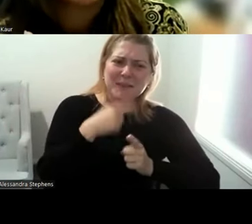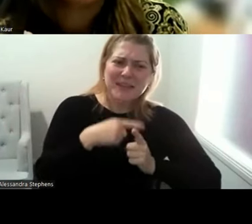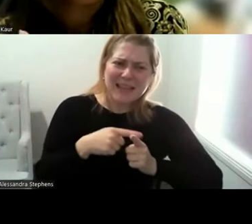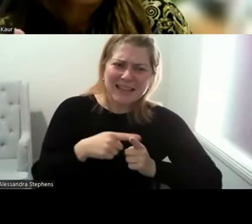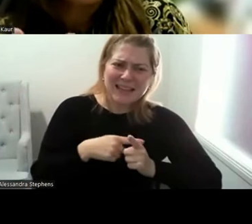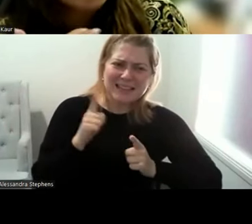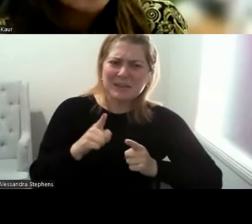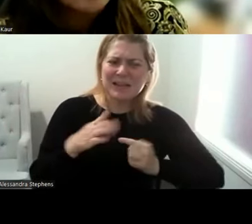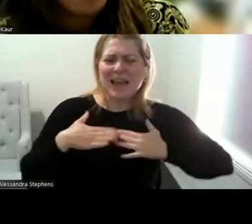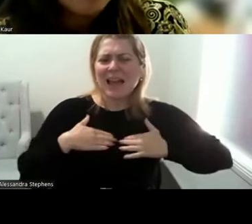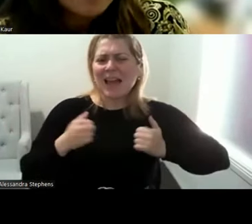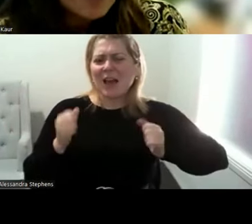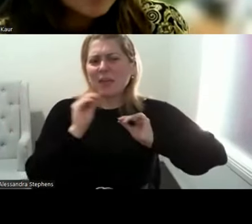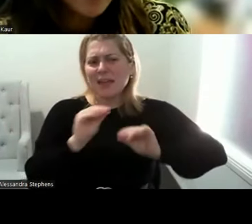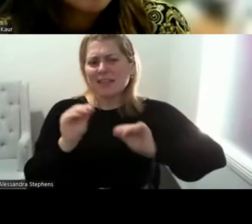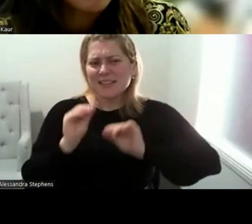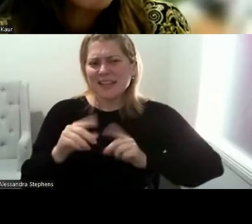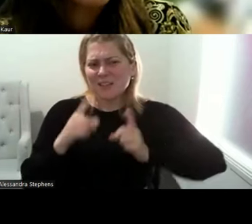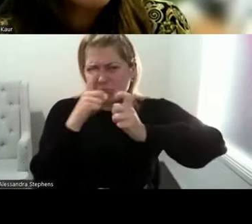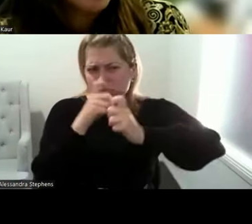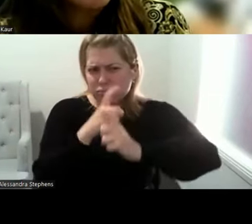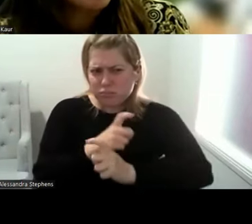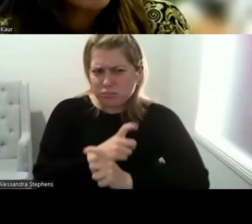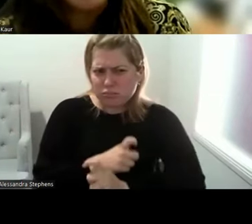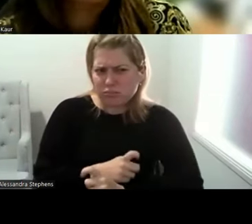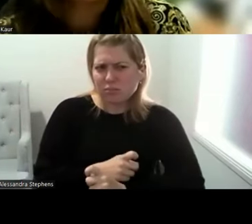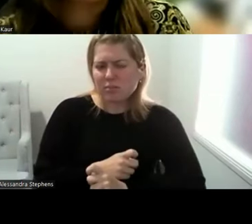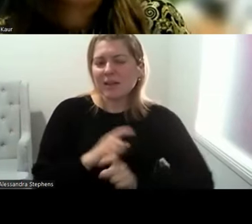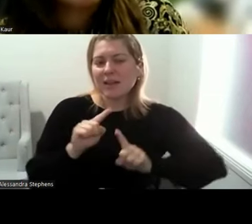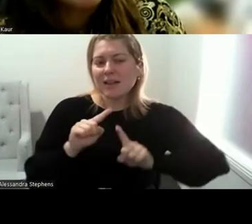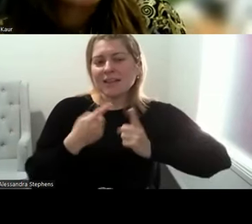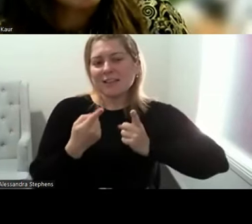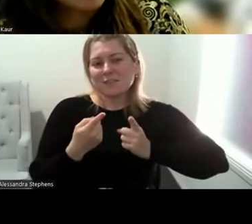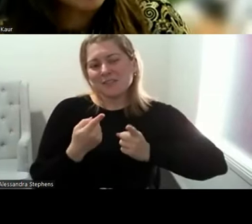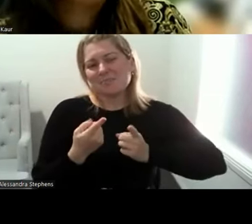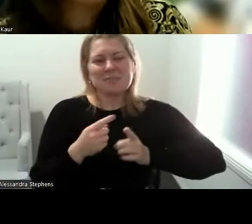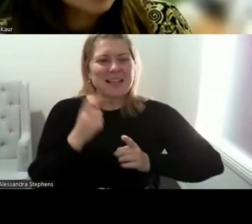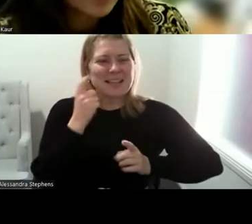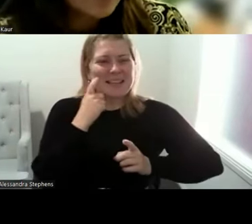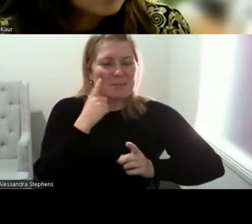is quite complex as compared to be able to speak a simple sentence in English.